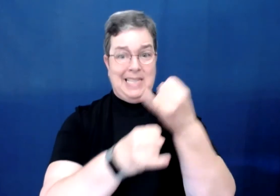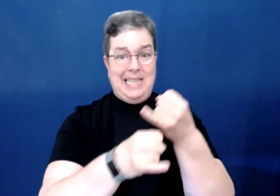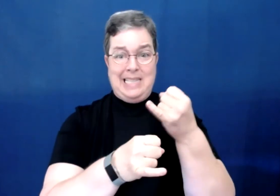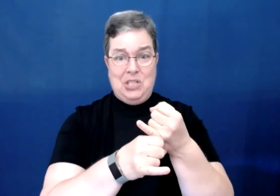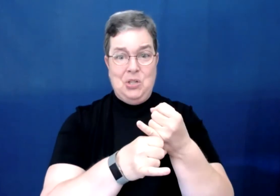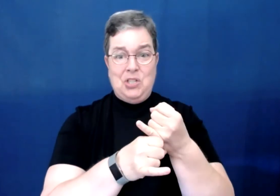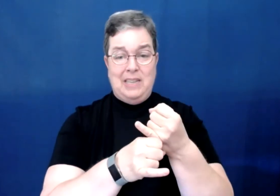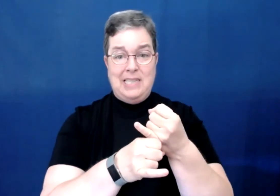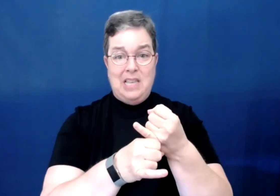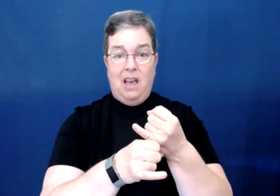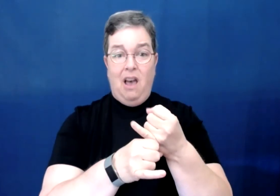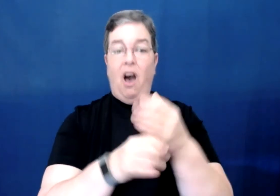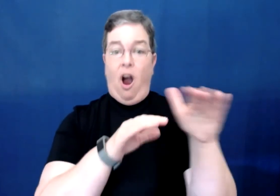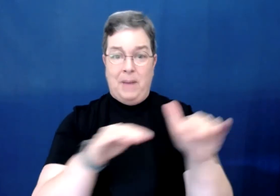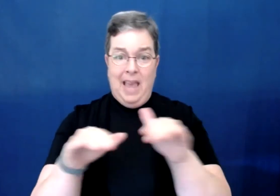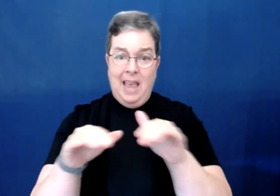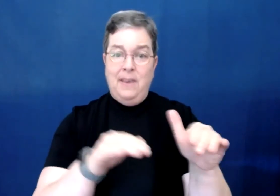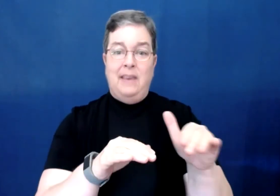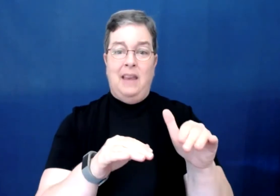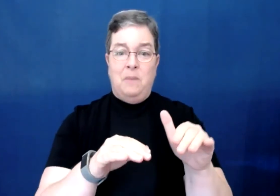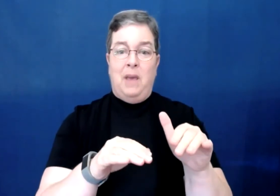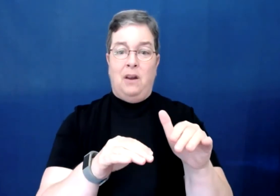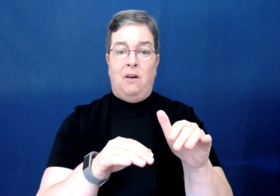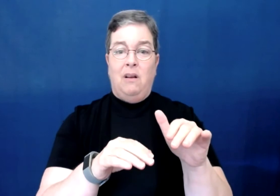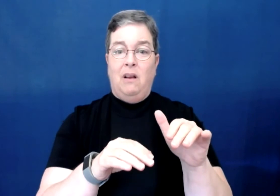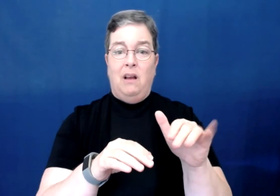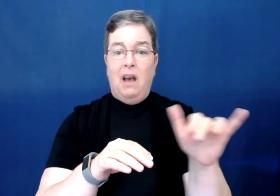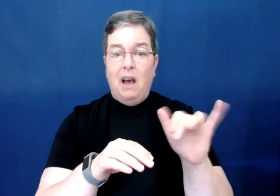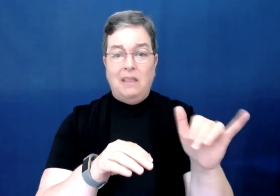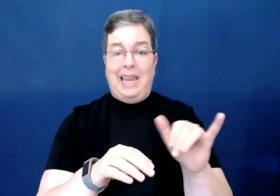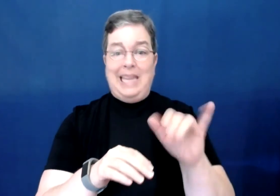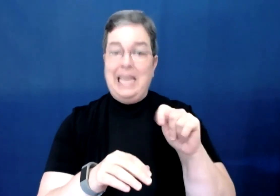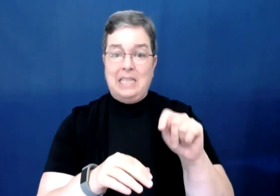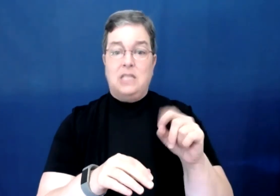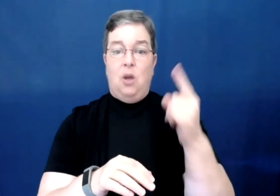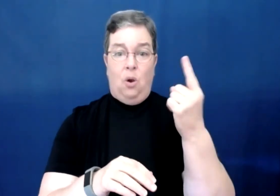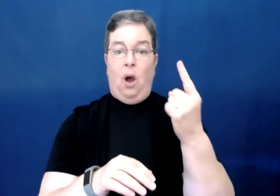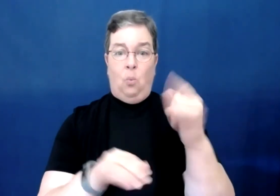and institutions are behaving in a manner like it is a one-size-fits-all